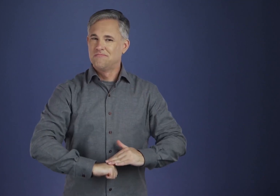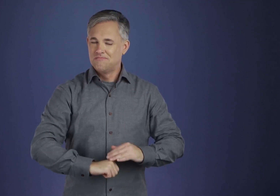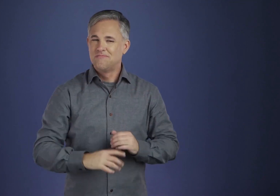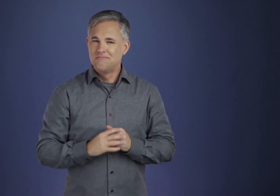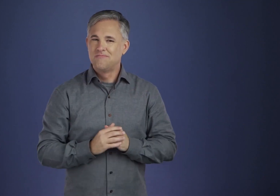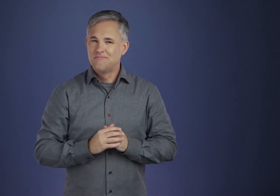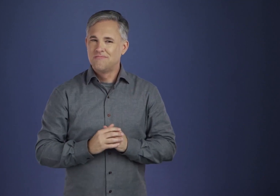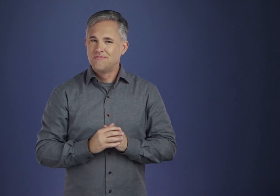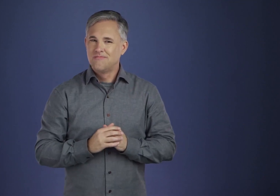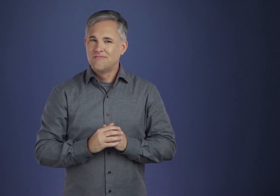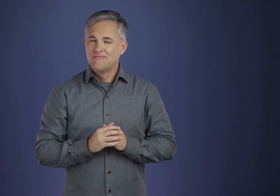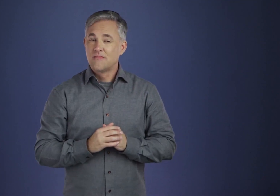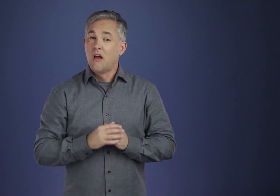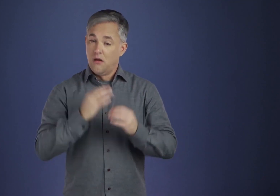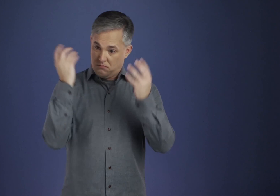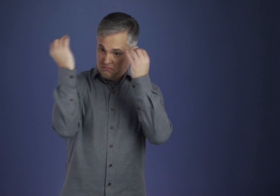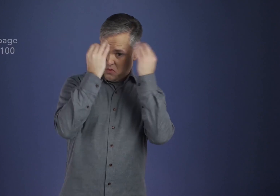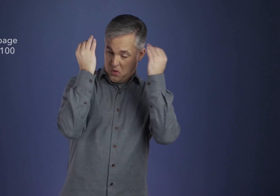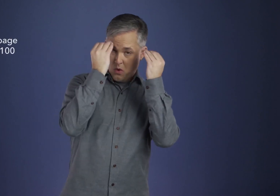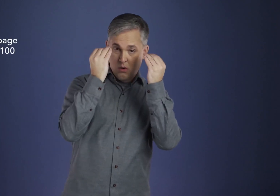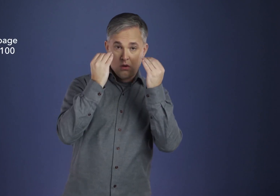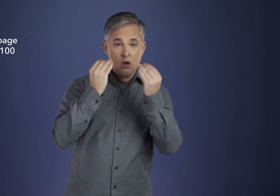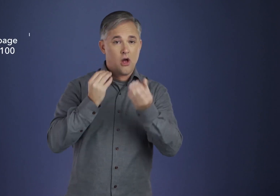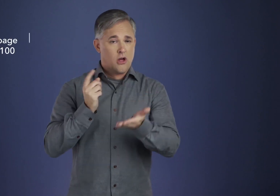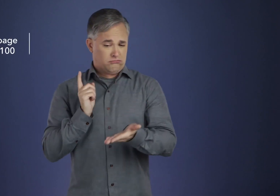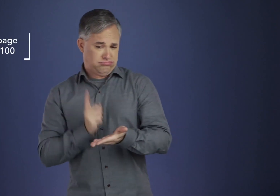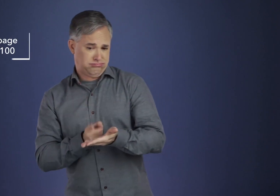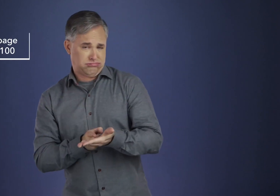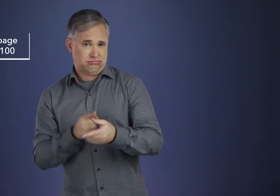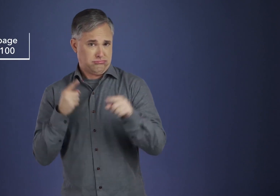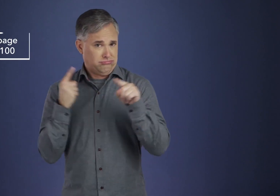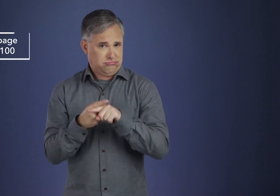For in meditation, debate has no place.